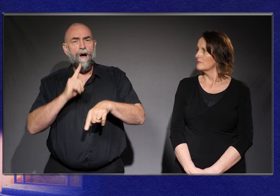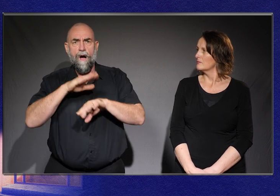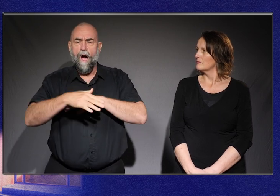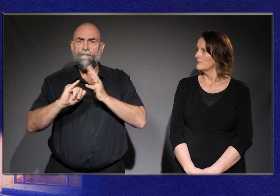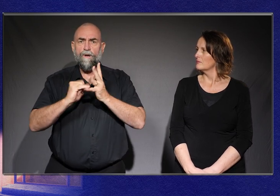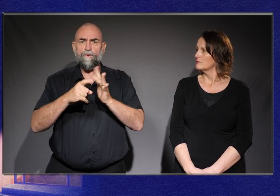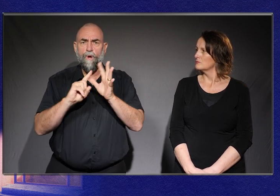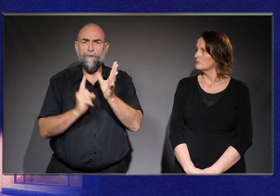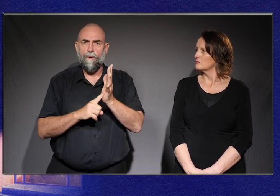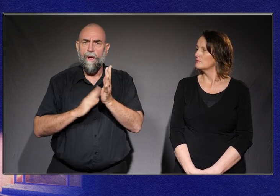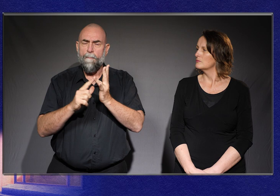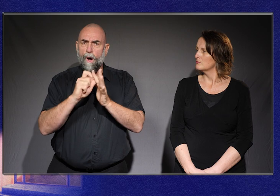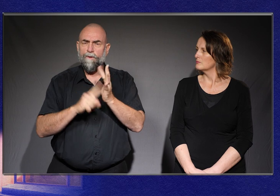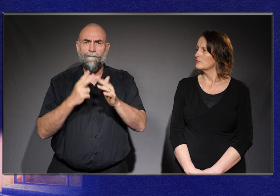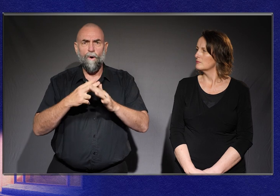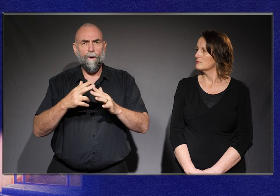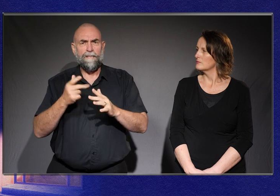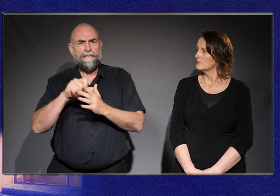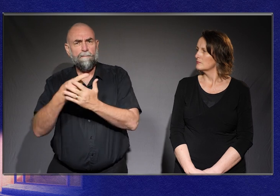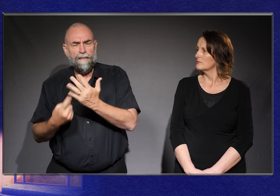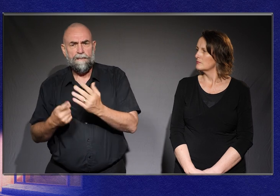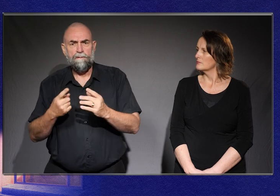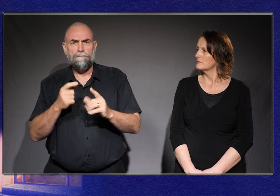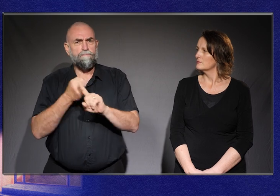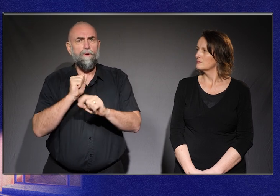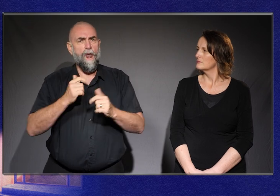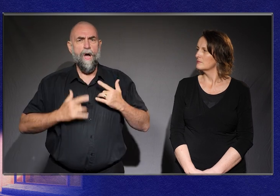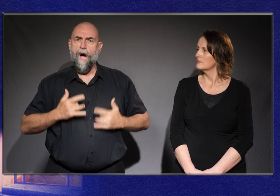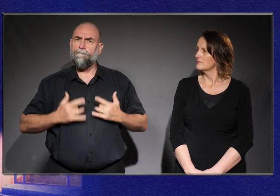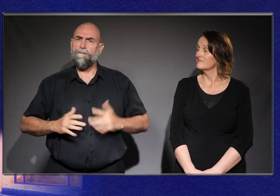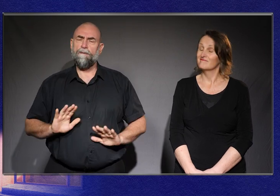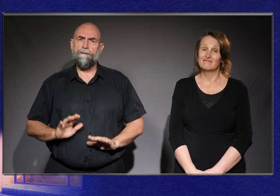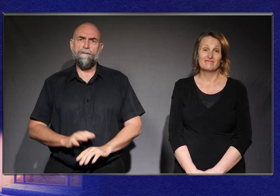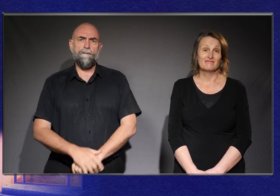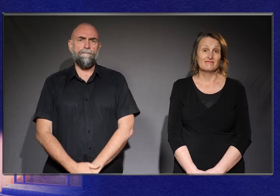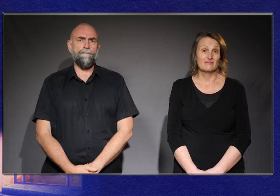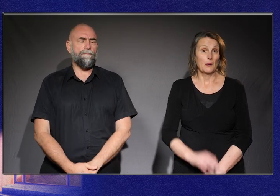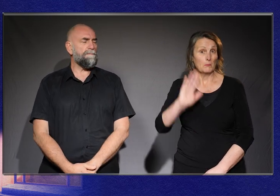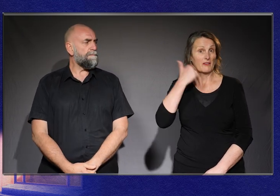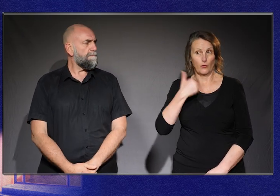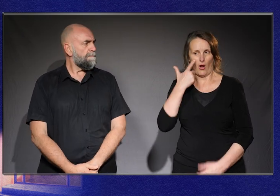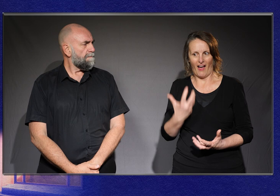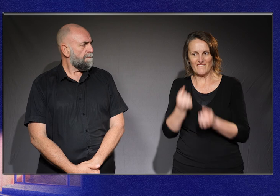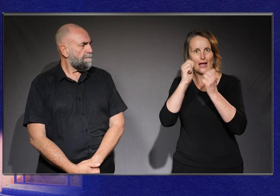I found this book on the social model and the history of disability rights. And looking back, it wasn't, you know, the most radical book.